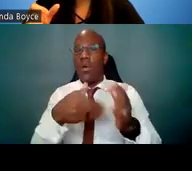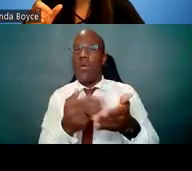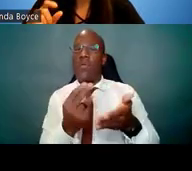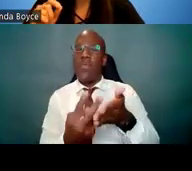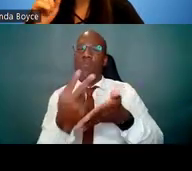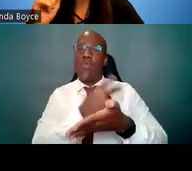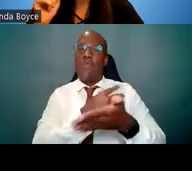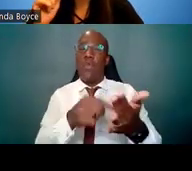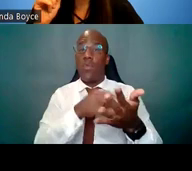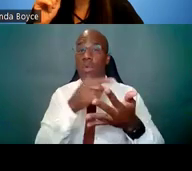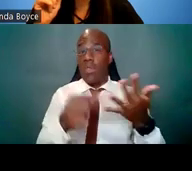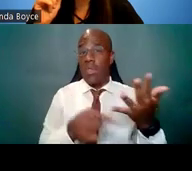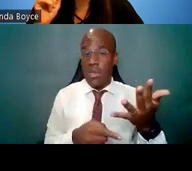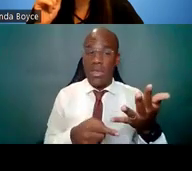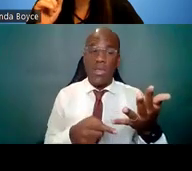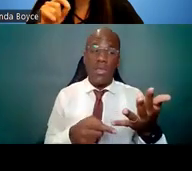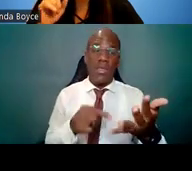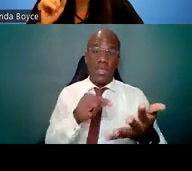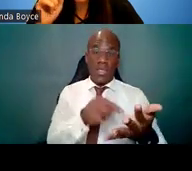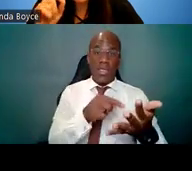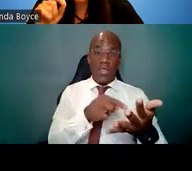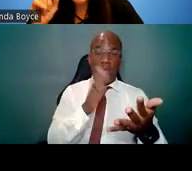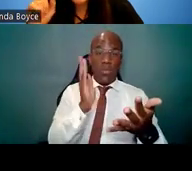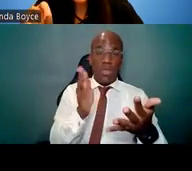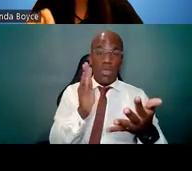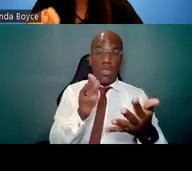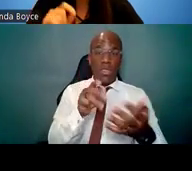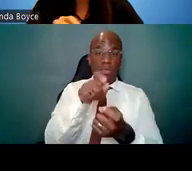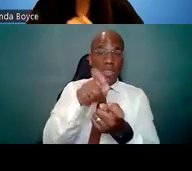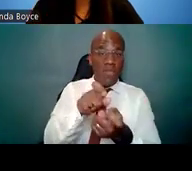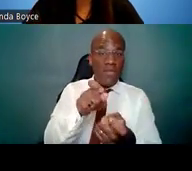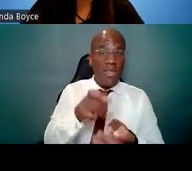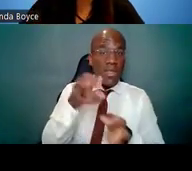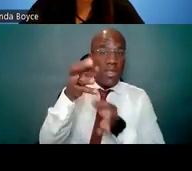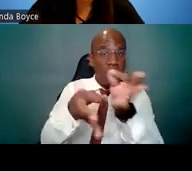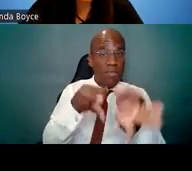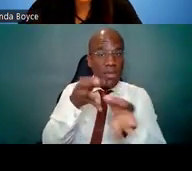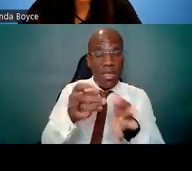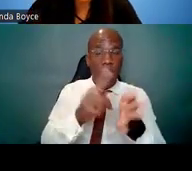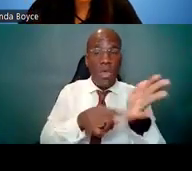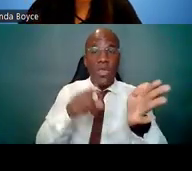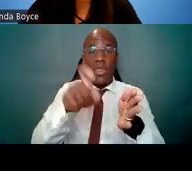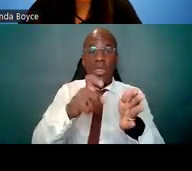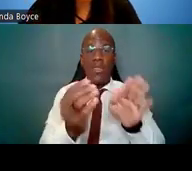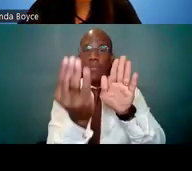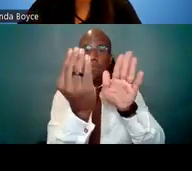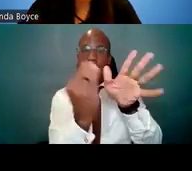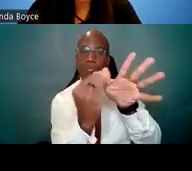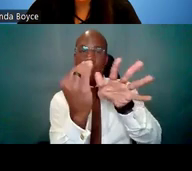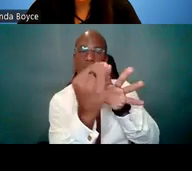which will specifically tell you what you'll need to put in each of these particular components.